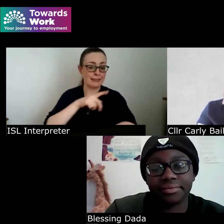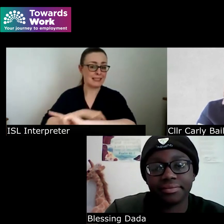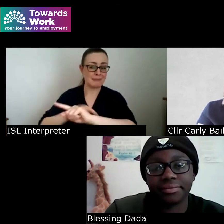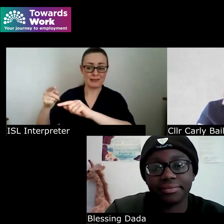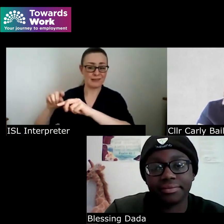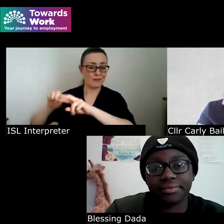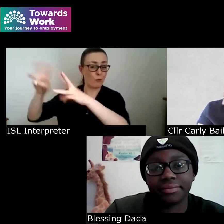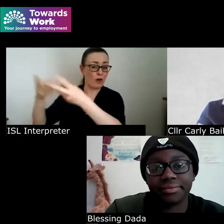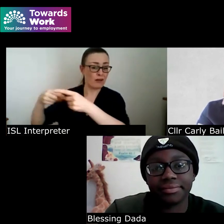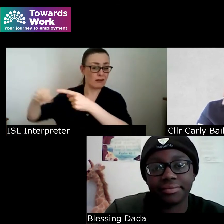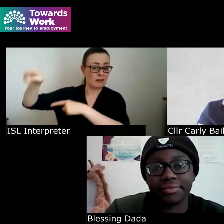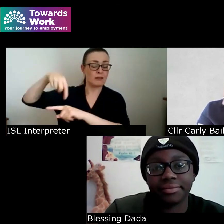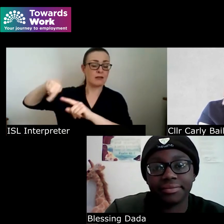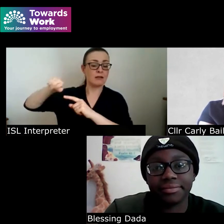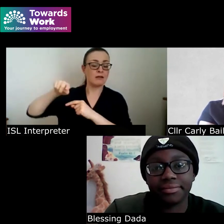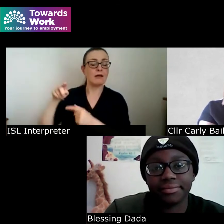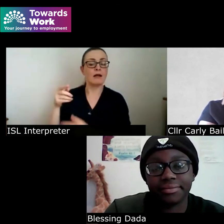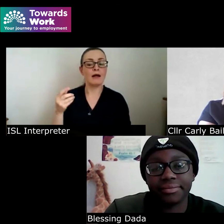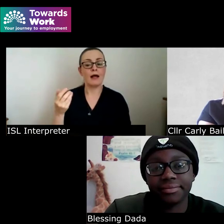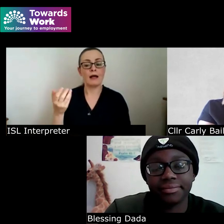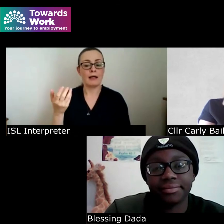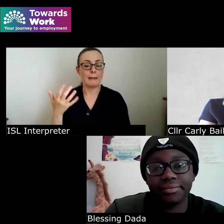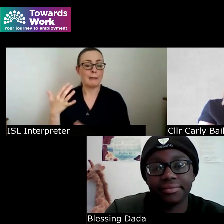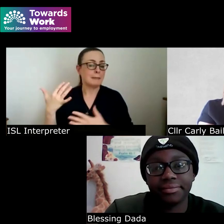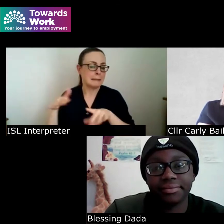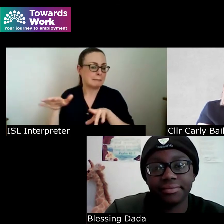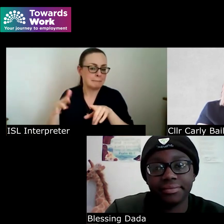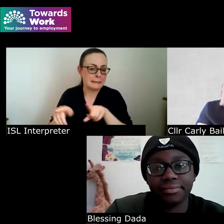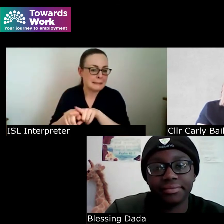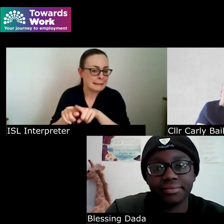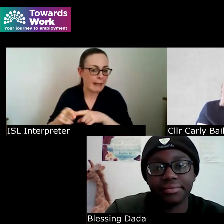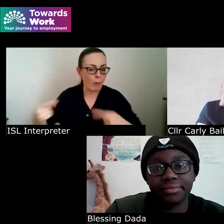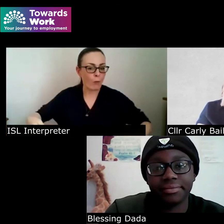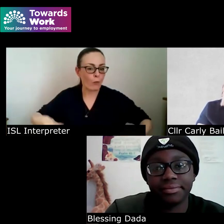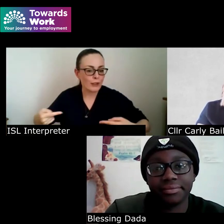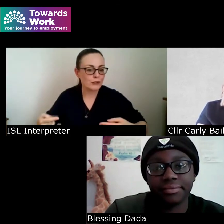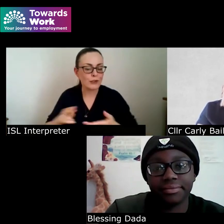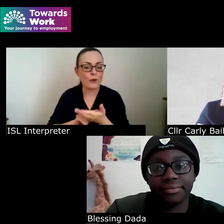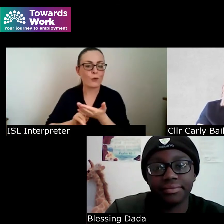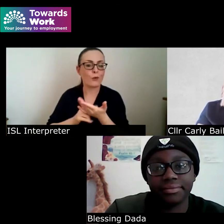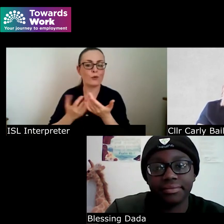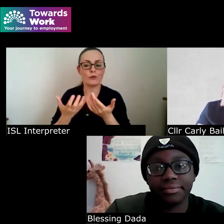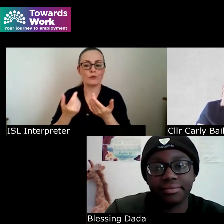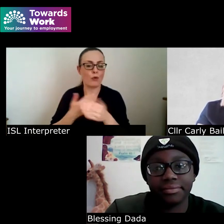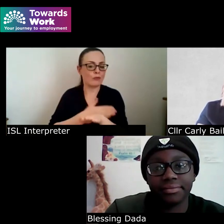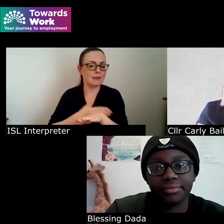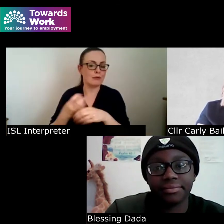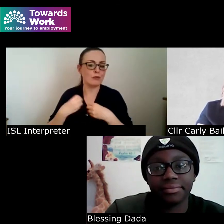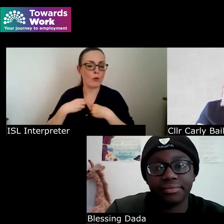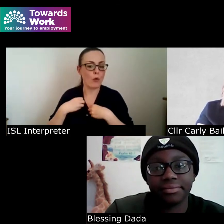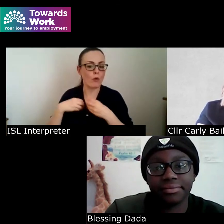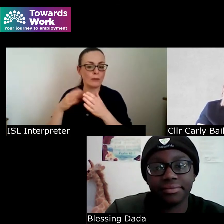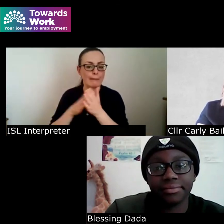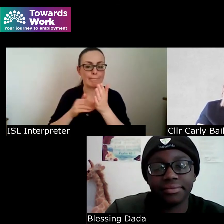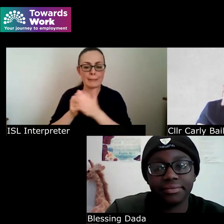and who similar wheelchair users who have started and sold companies for hundreds of millions